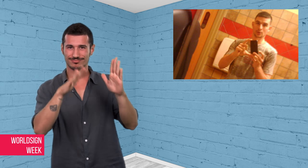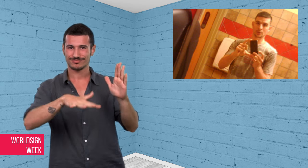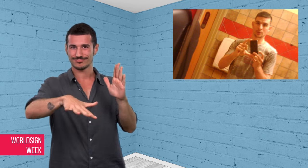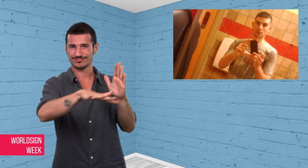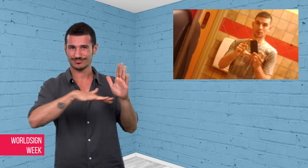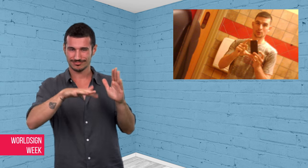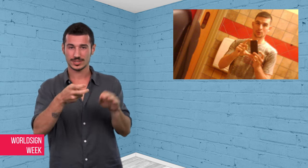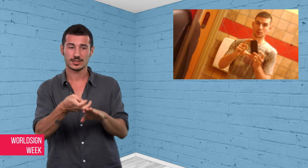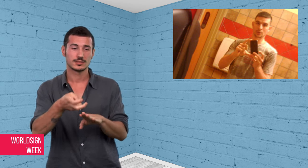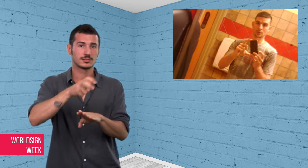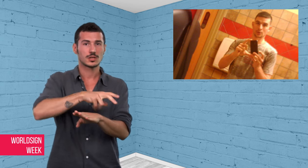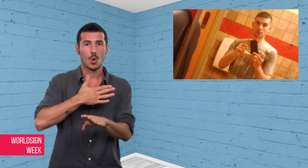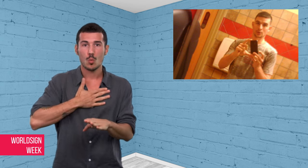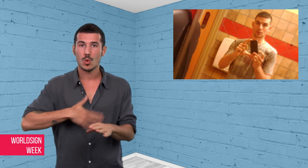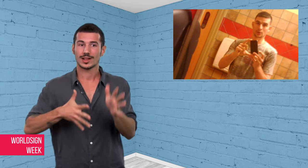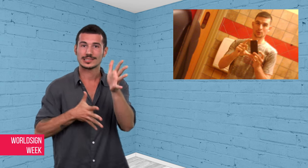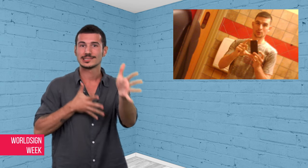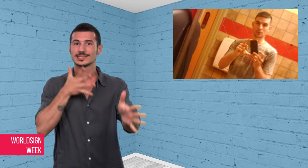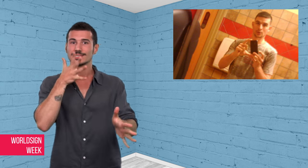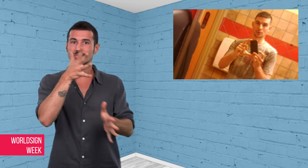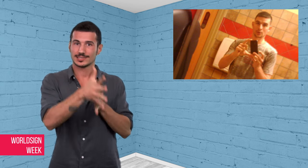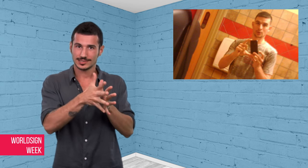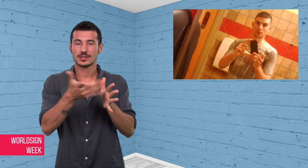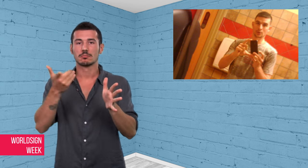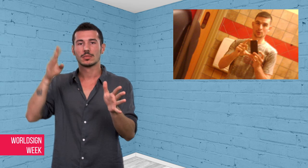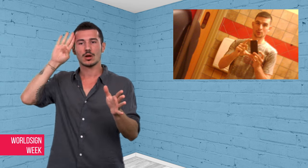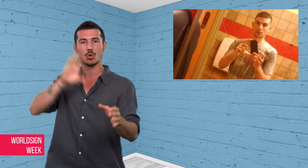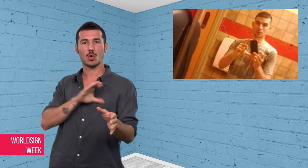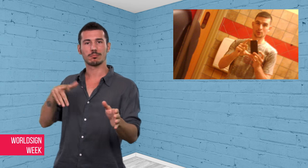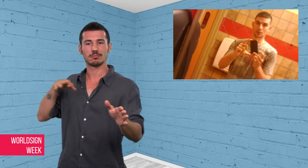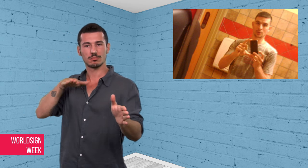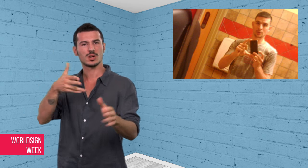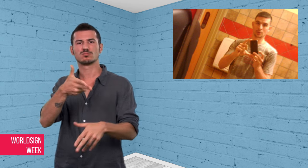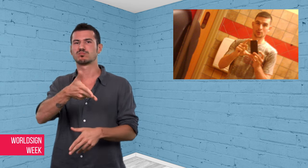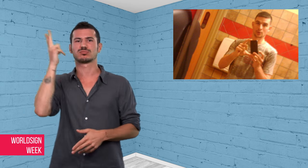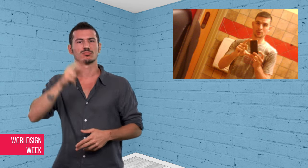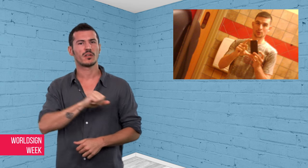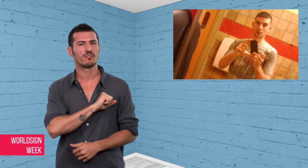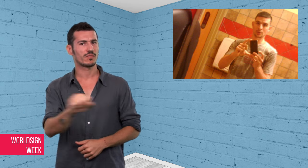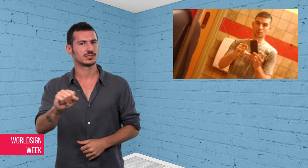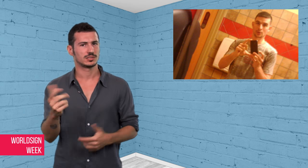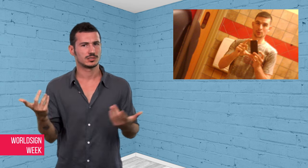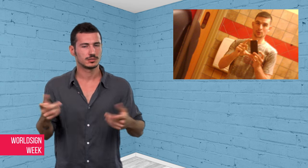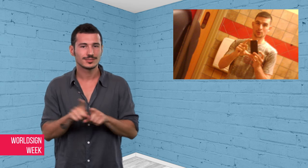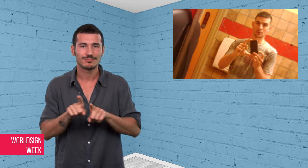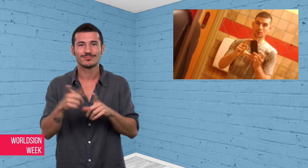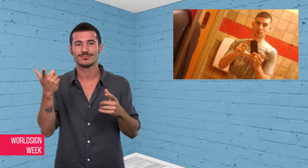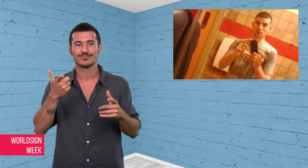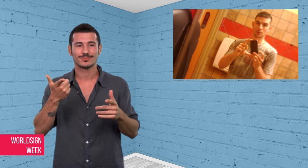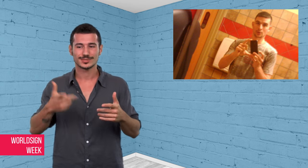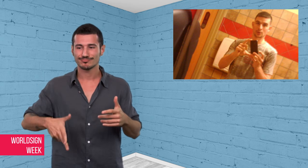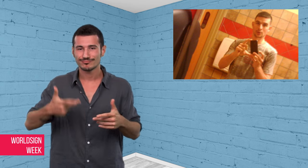American Sign Language (ASL) with the cop but